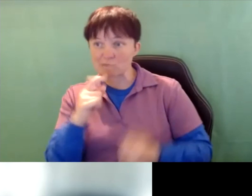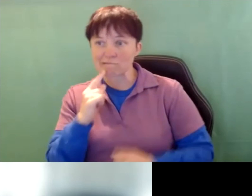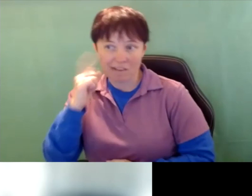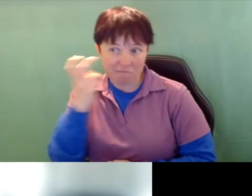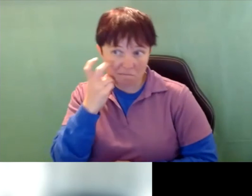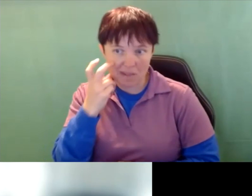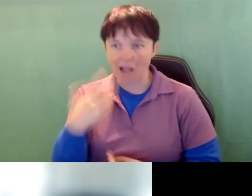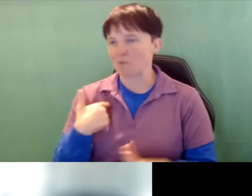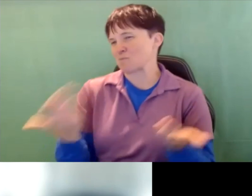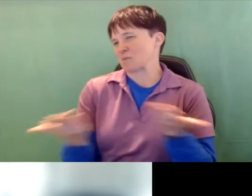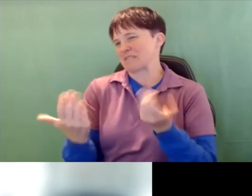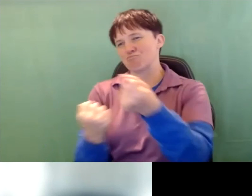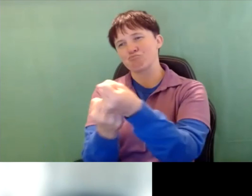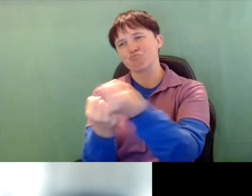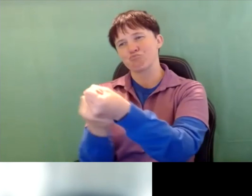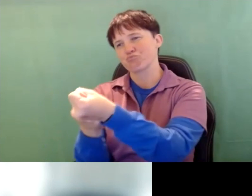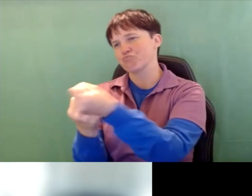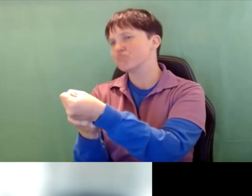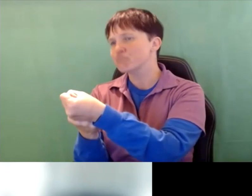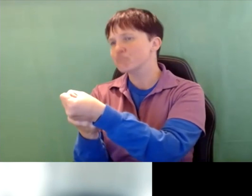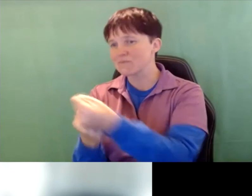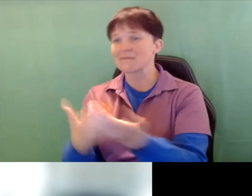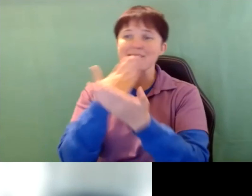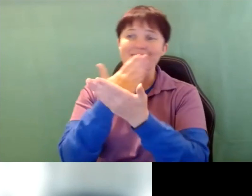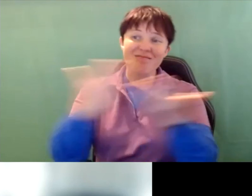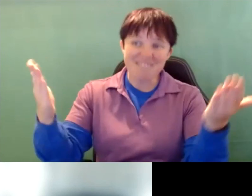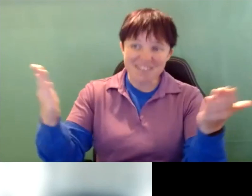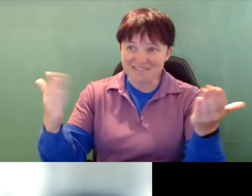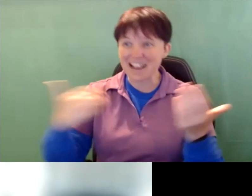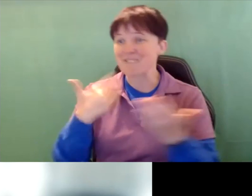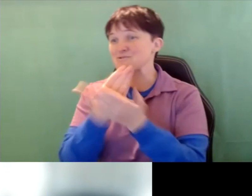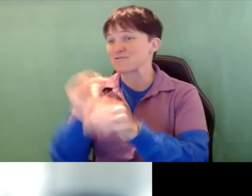we really are here to support you. So thank you everybody have a good night.